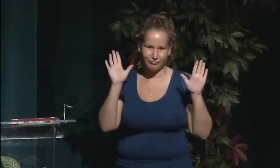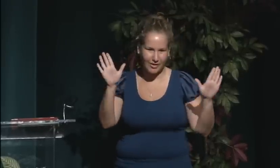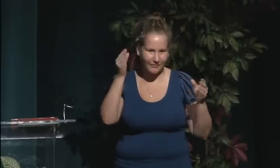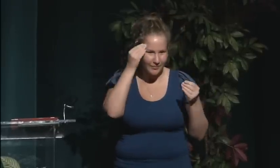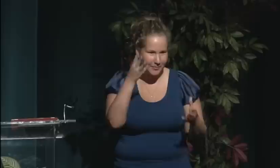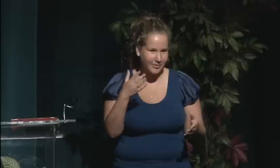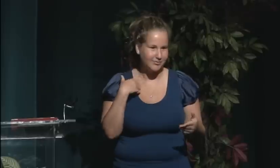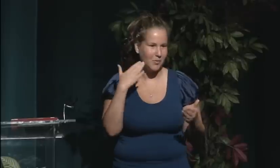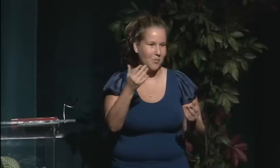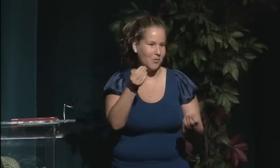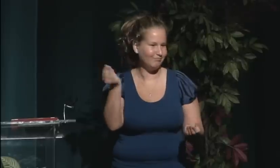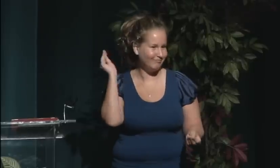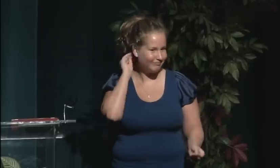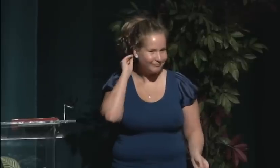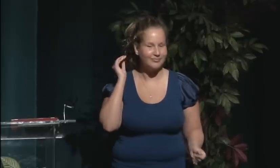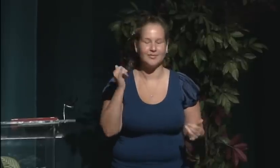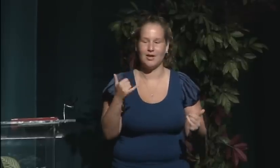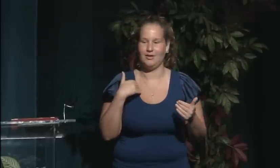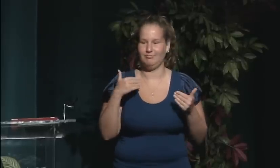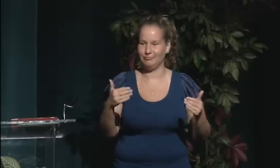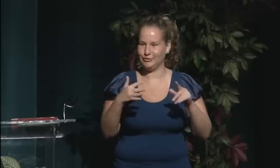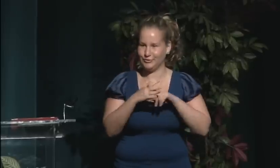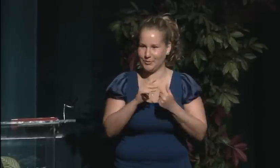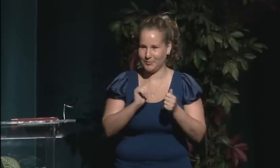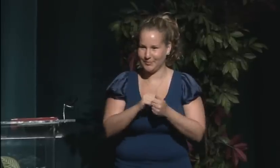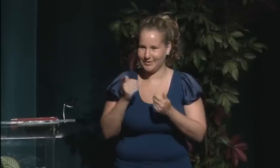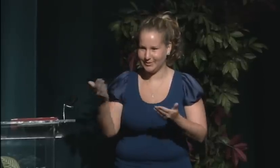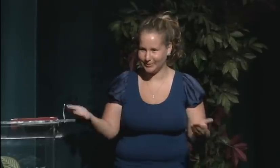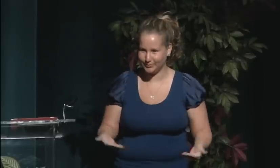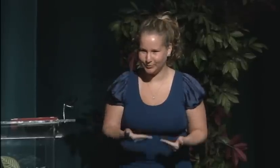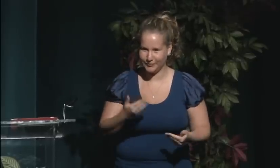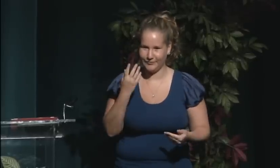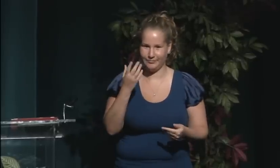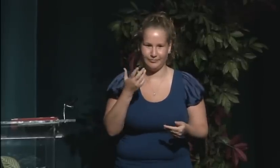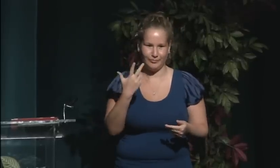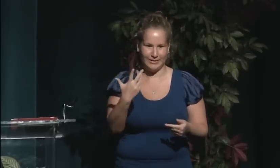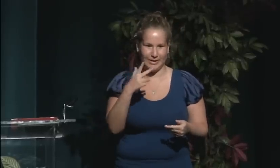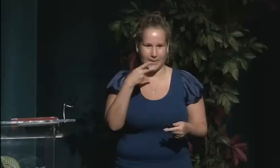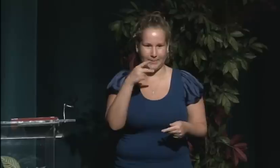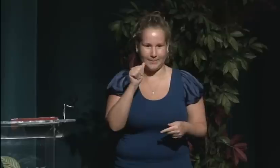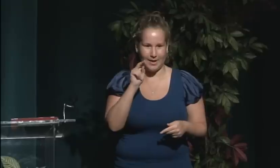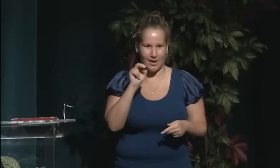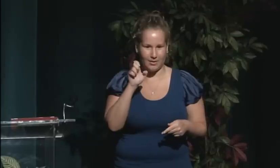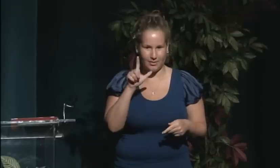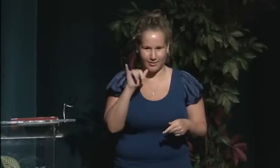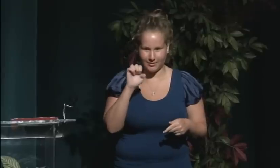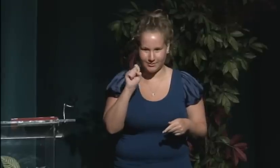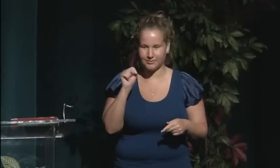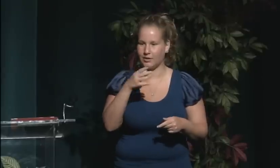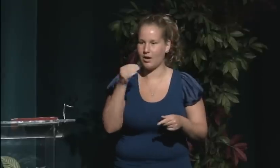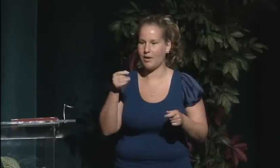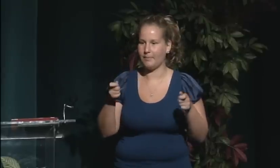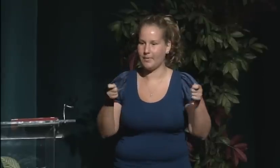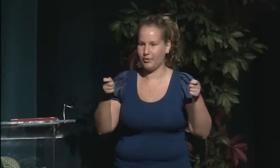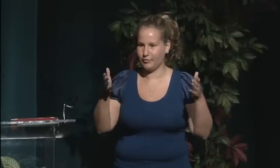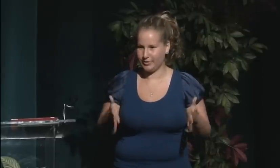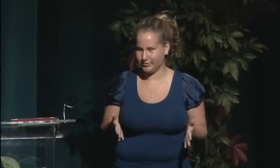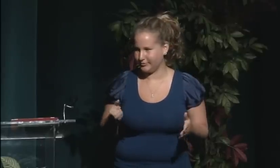that established a women's basketball team which preceded the men's basketball team by eight years.